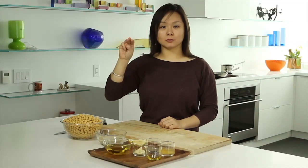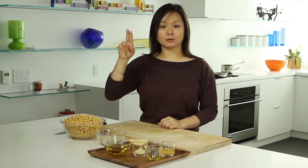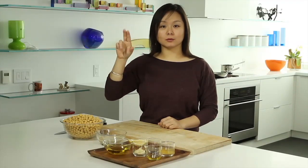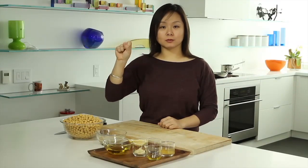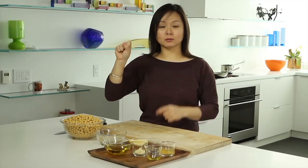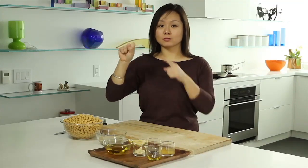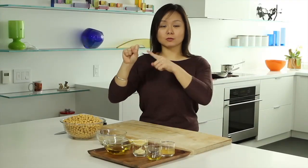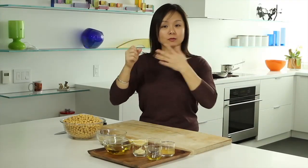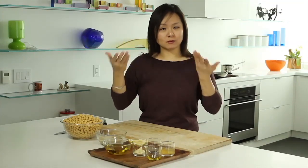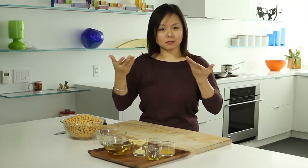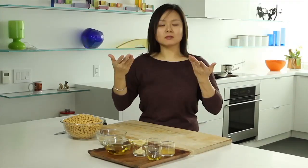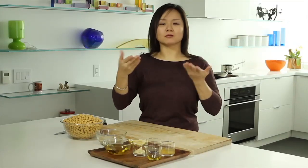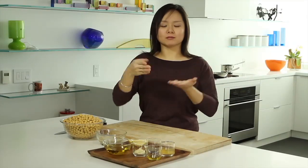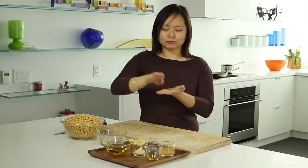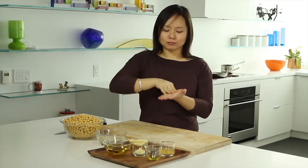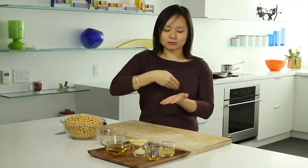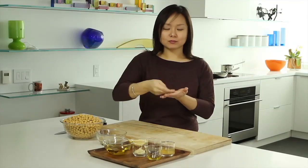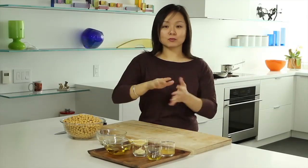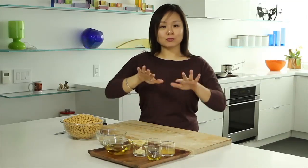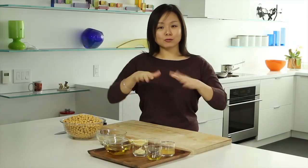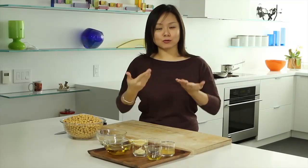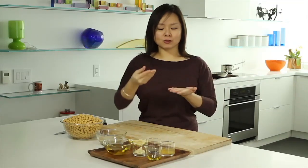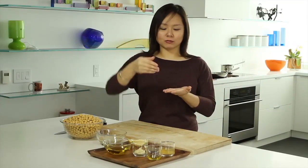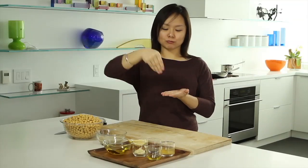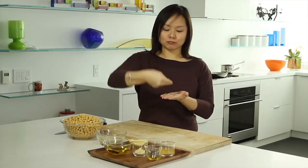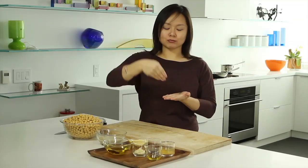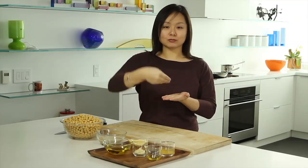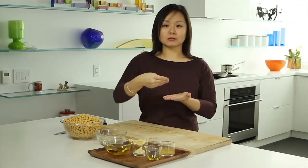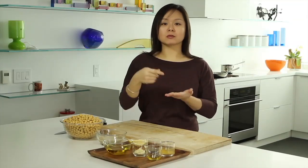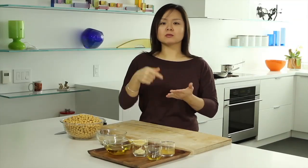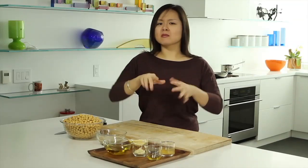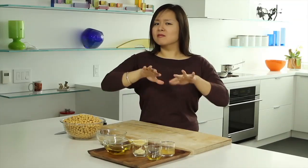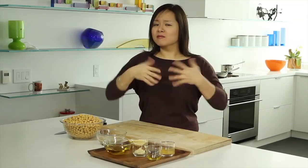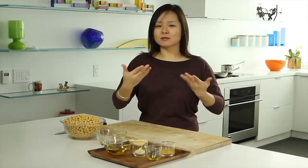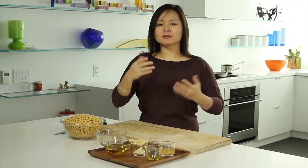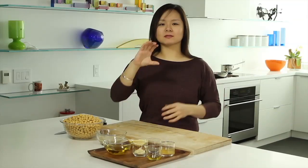Hummus is a "dip/spread" made from chickpeas. It